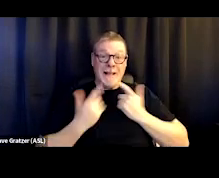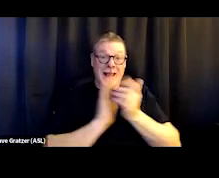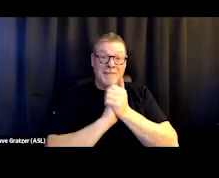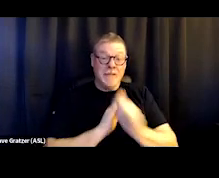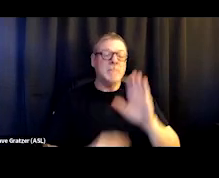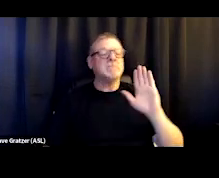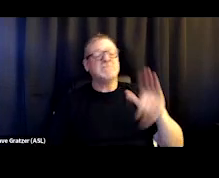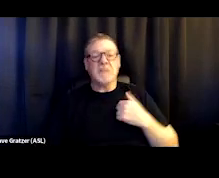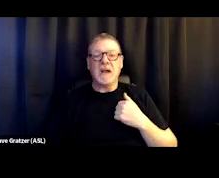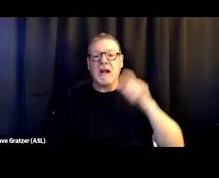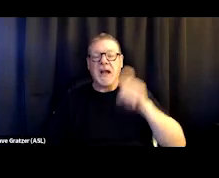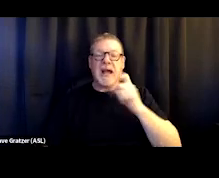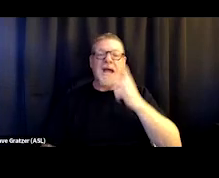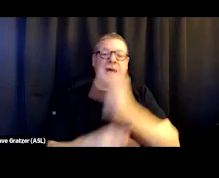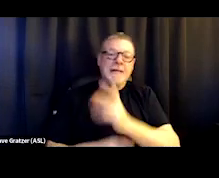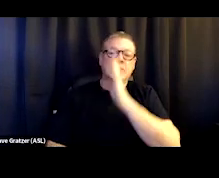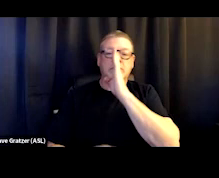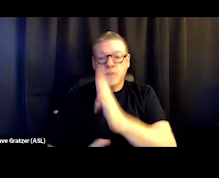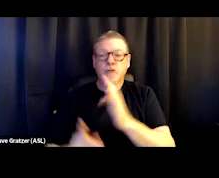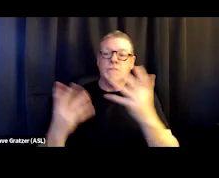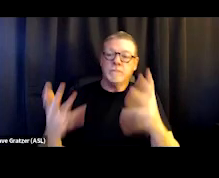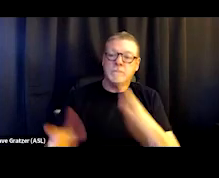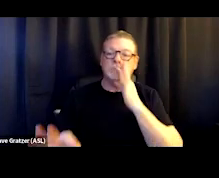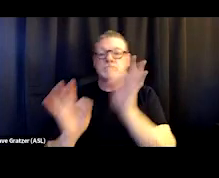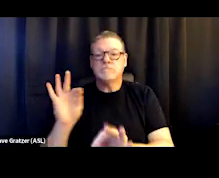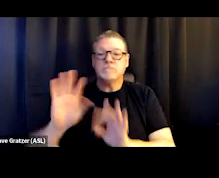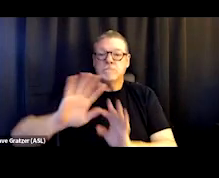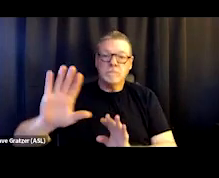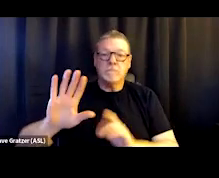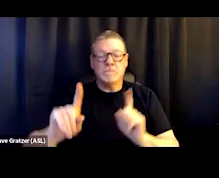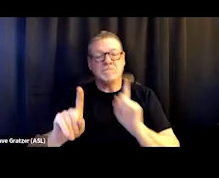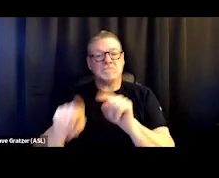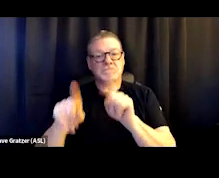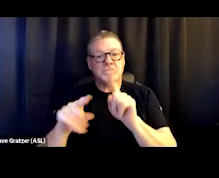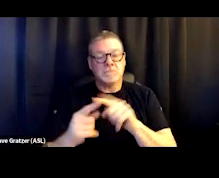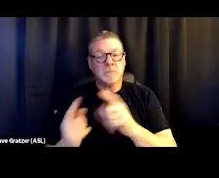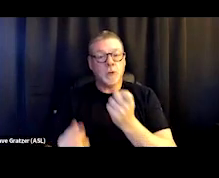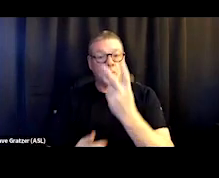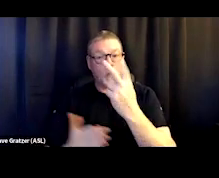we got a Stay Sober environment for somebody, come here and go to to 12-step meetings,